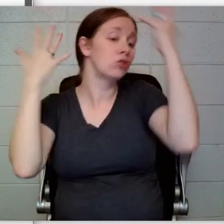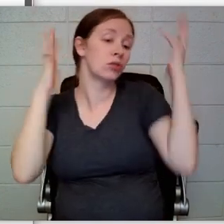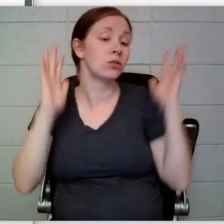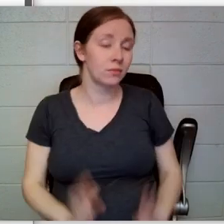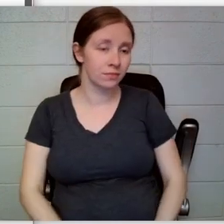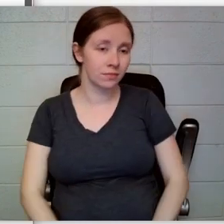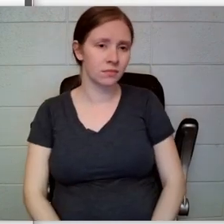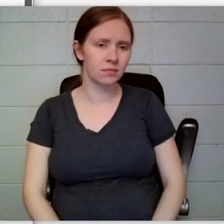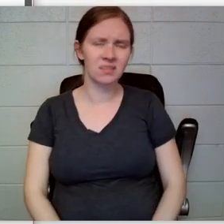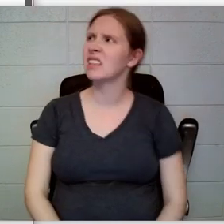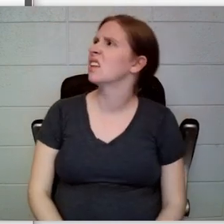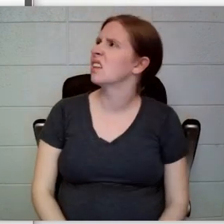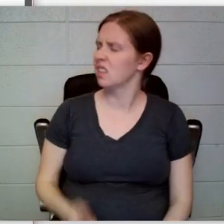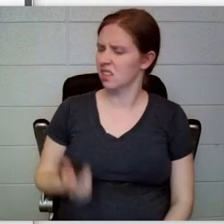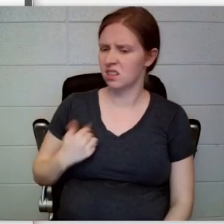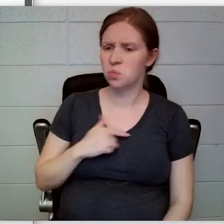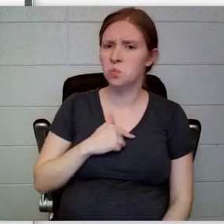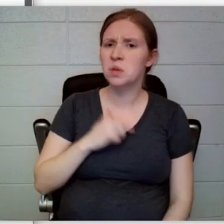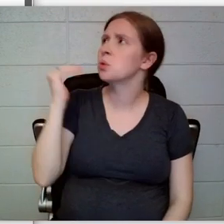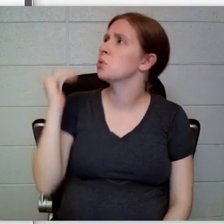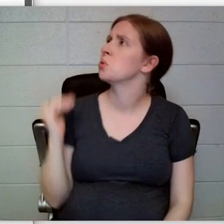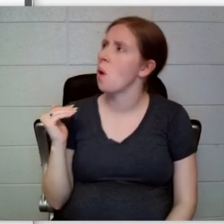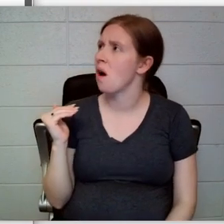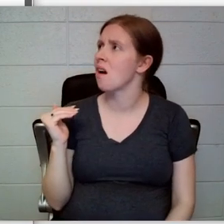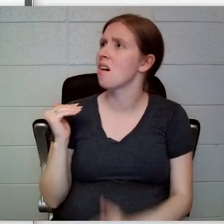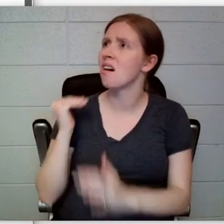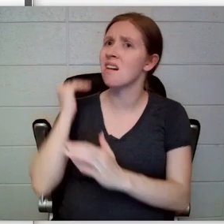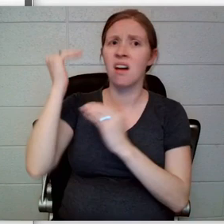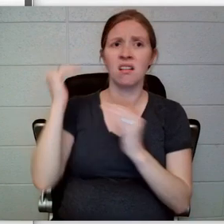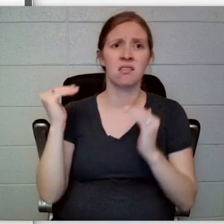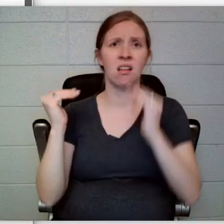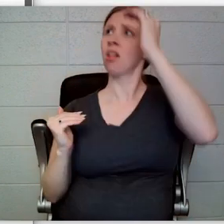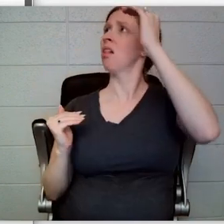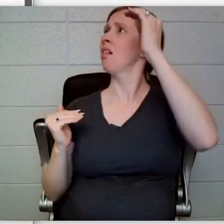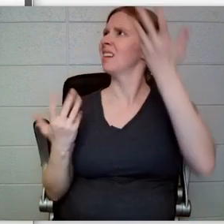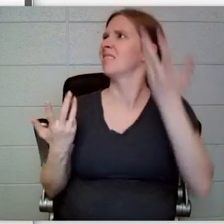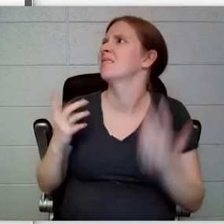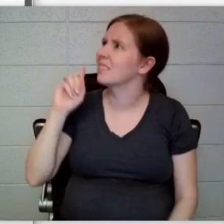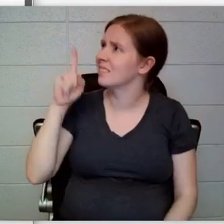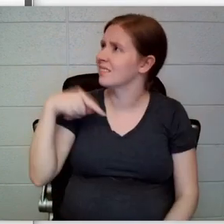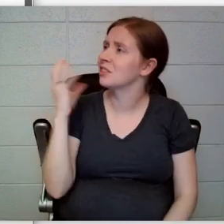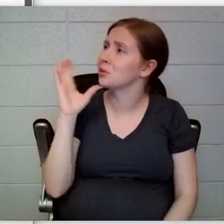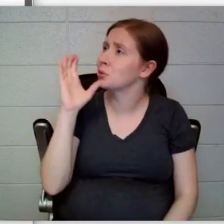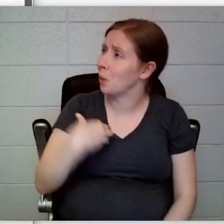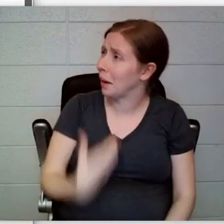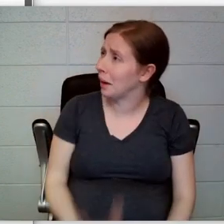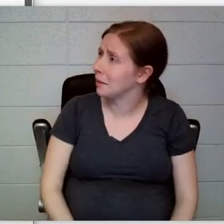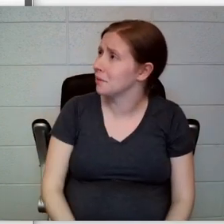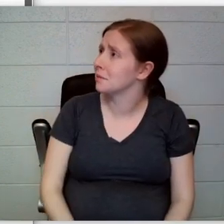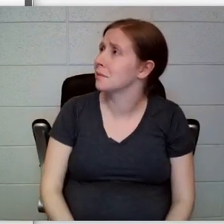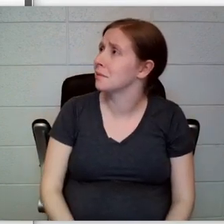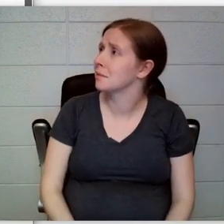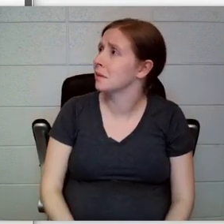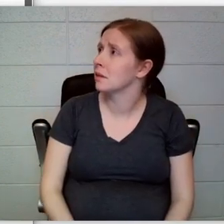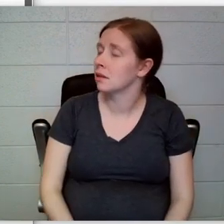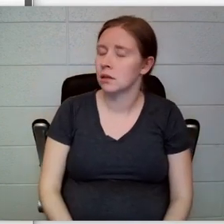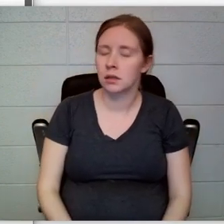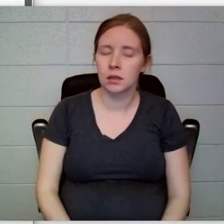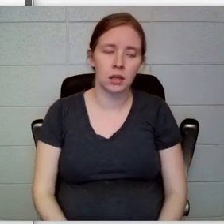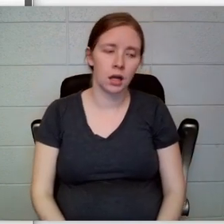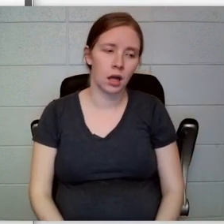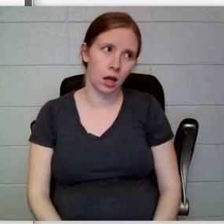“But we’re shorter than most adults,” Klaus said. “Won’t that look strange to the audience?”